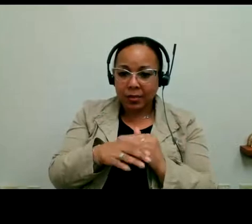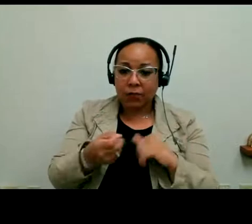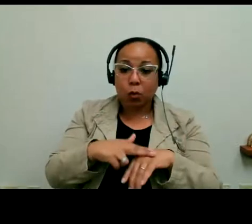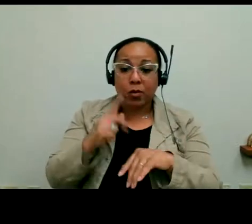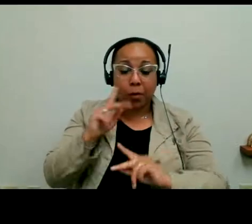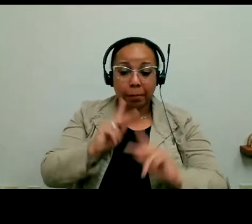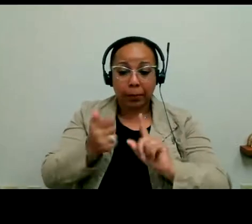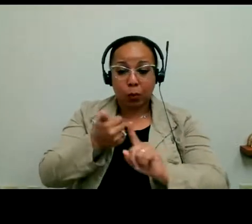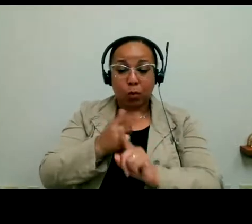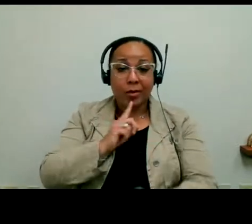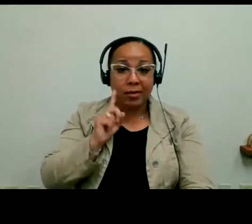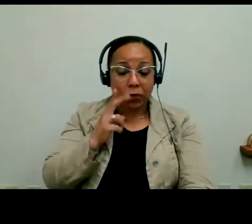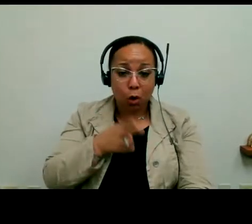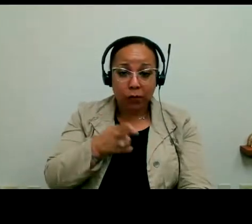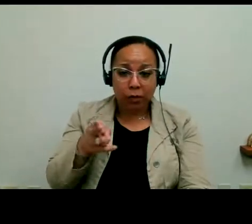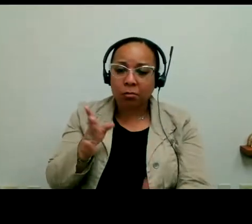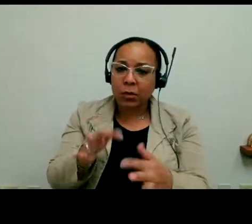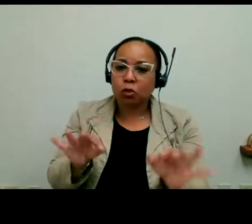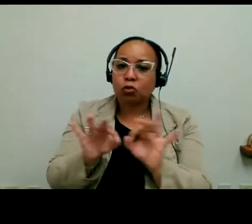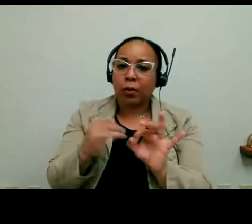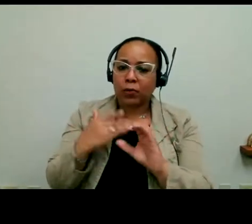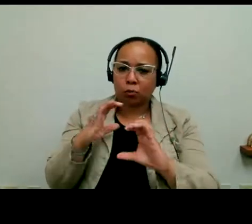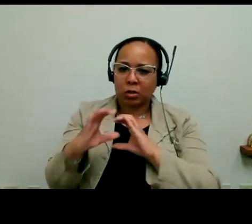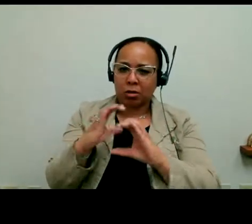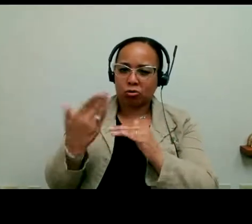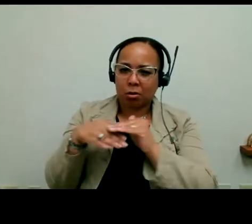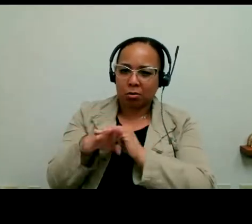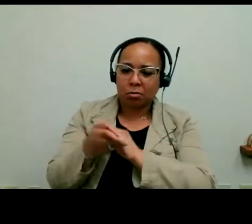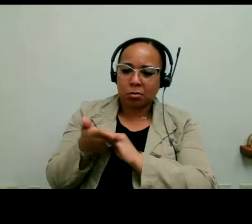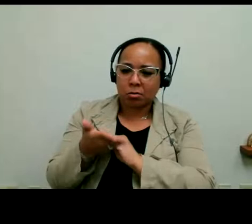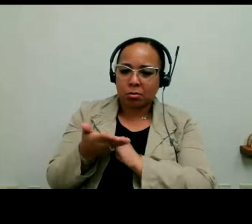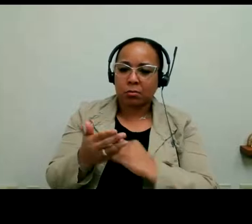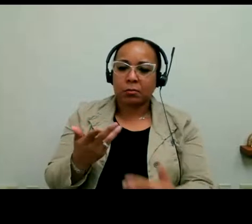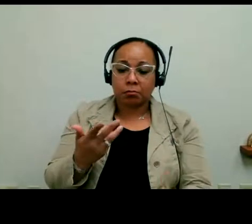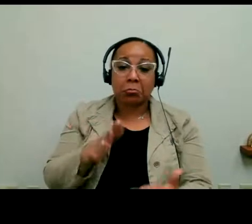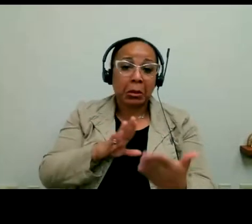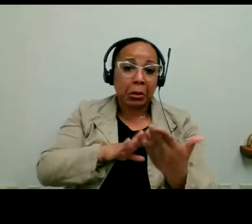hard-of-hearing, making sure their communication access, in person,